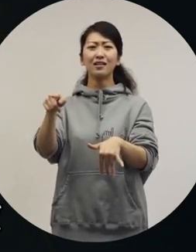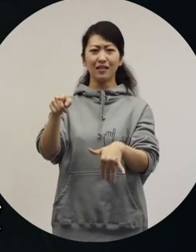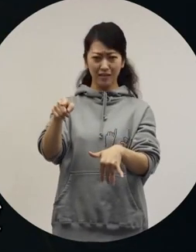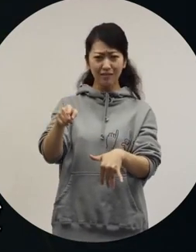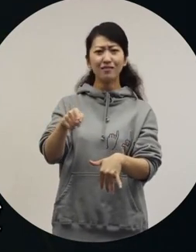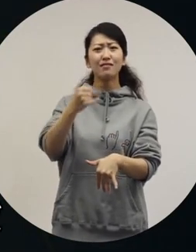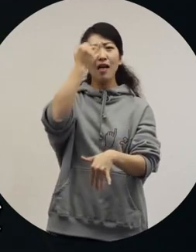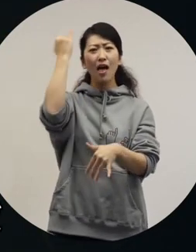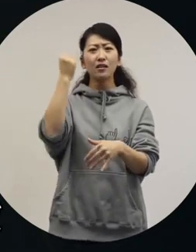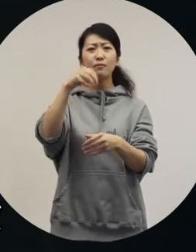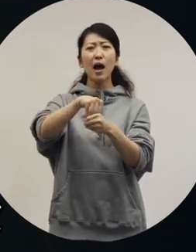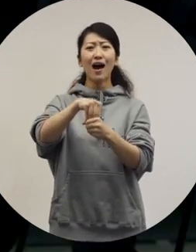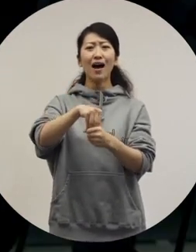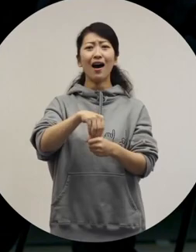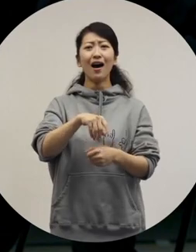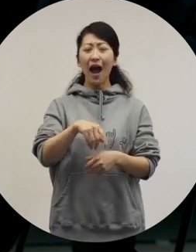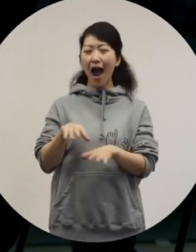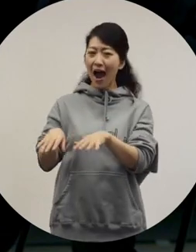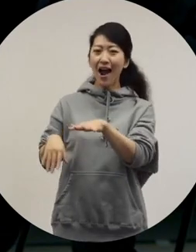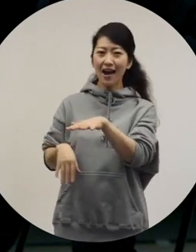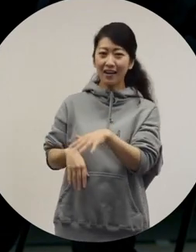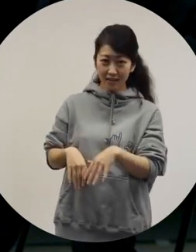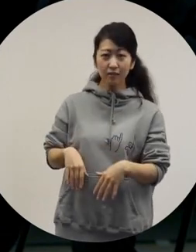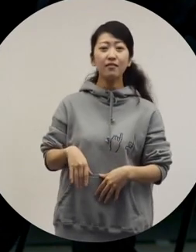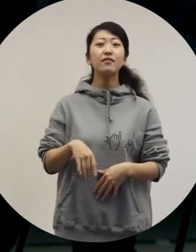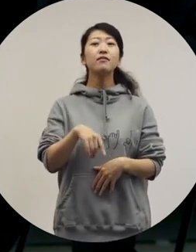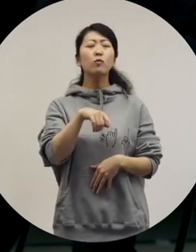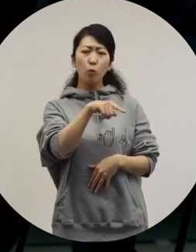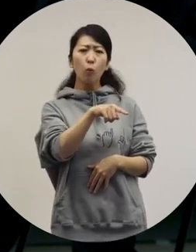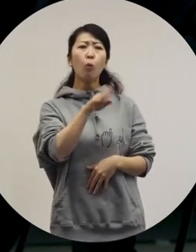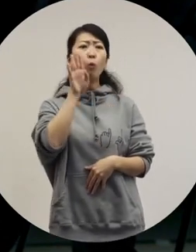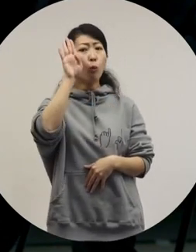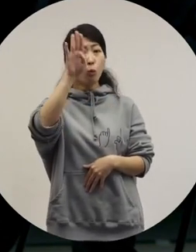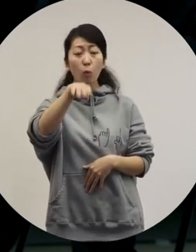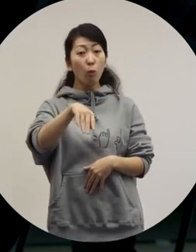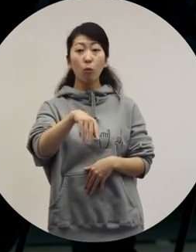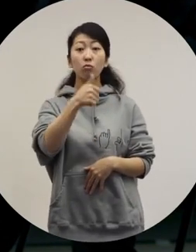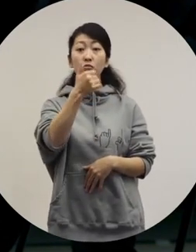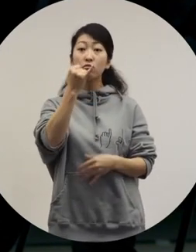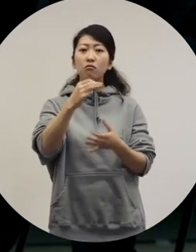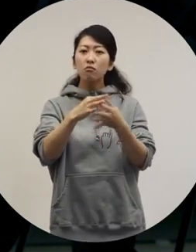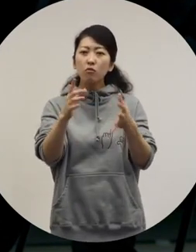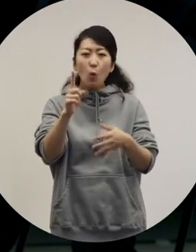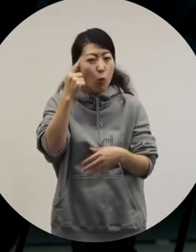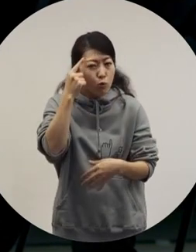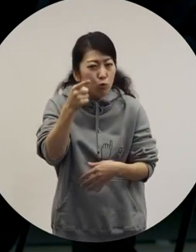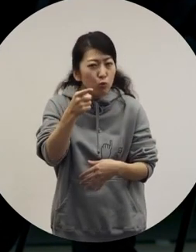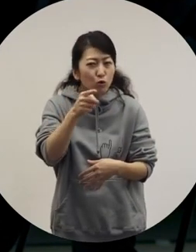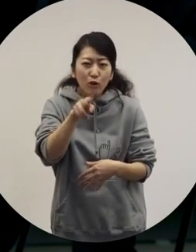People have come to think like that. [Ochiai] Yeah. [Ryuchell] Since then, people ask me "what do you think about genderlessness?"